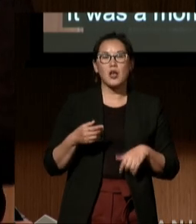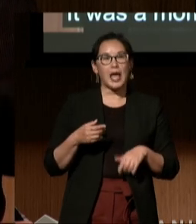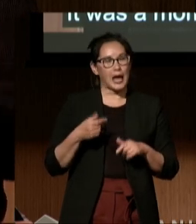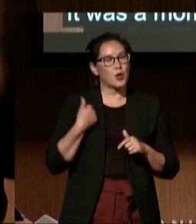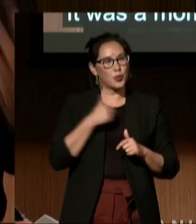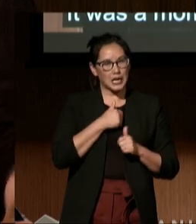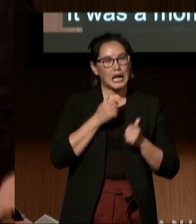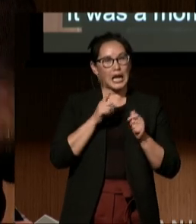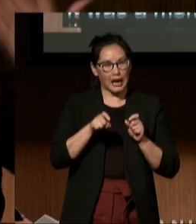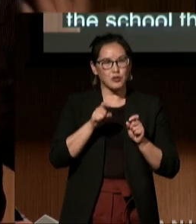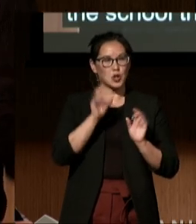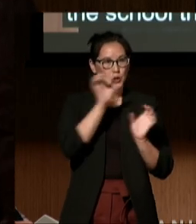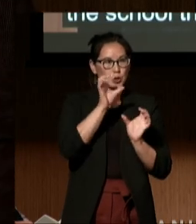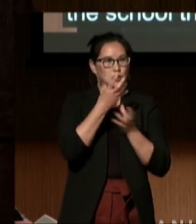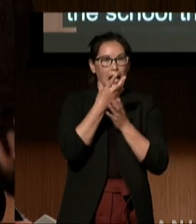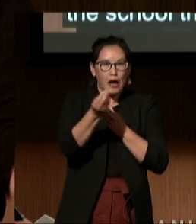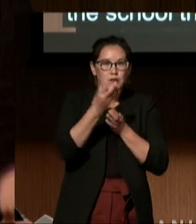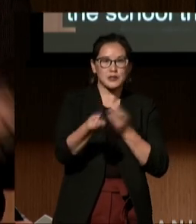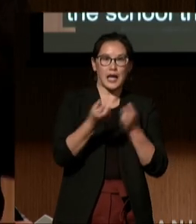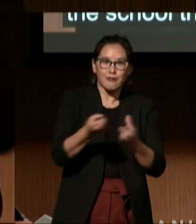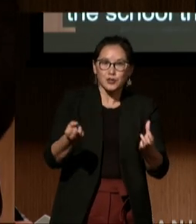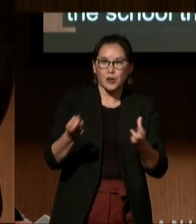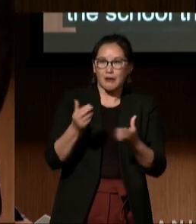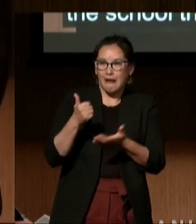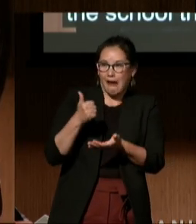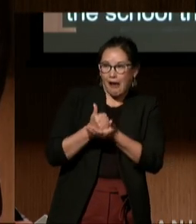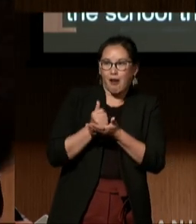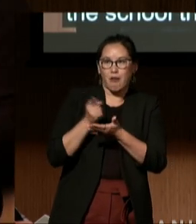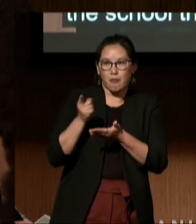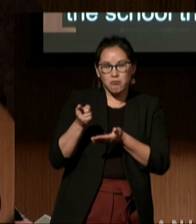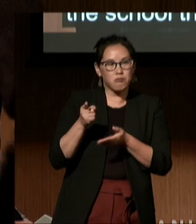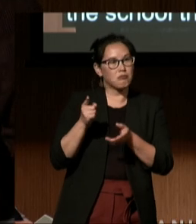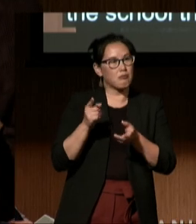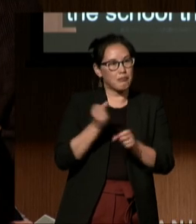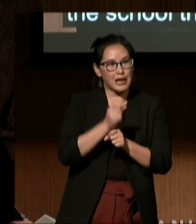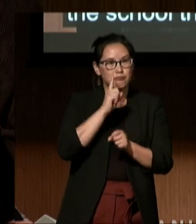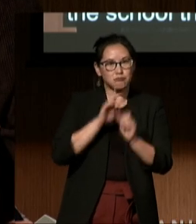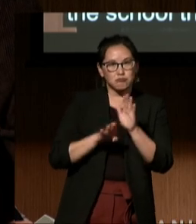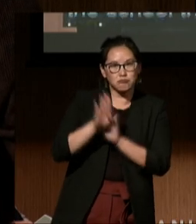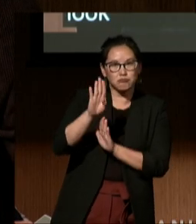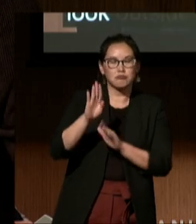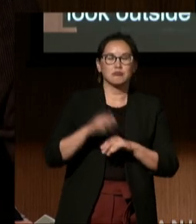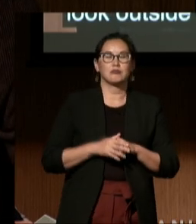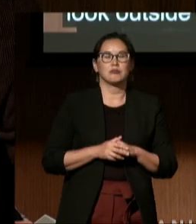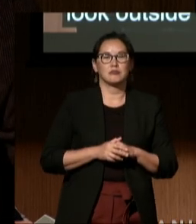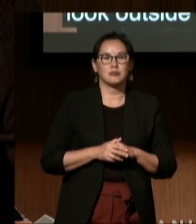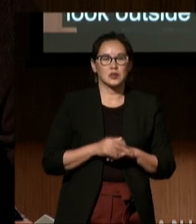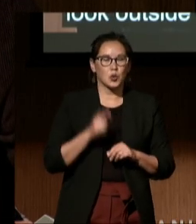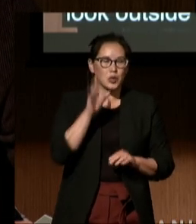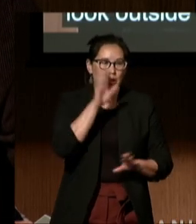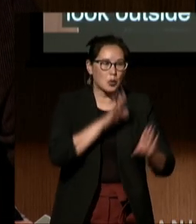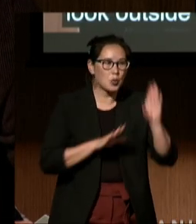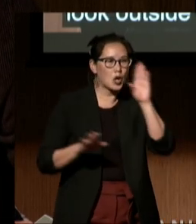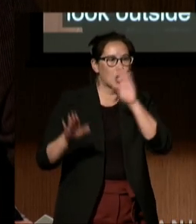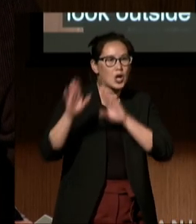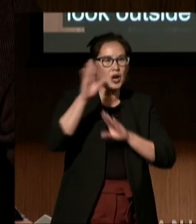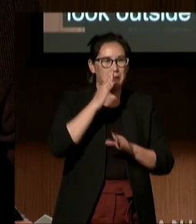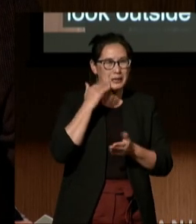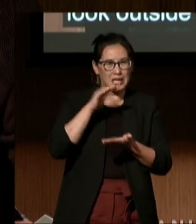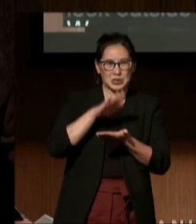look outside of resources to help him with his developmental growth. We were so worried with the little progress he was making at school that our mother decided